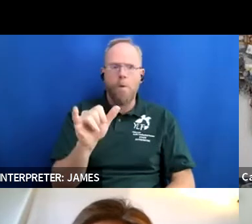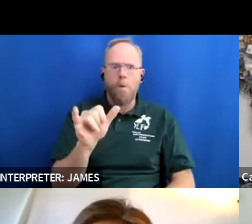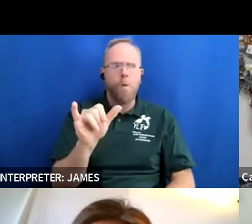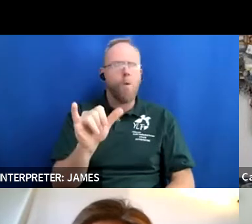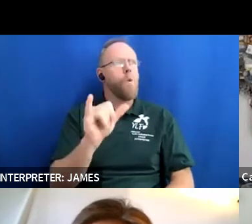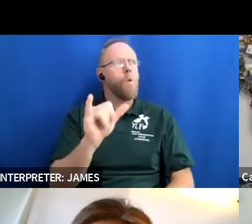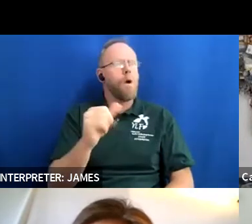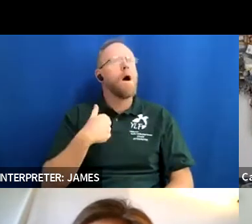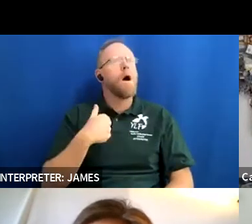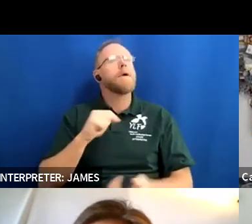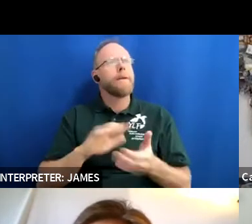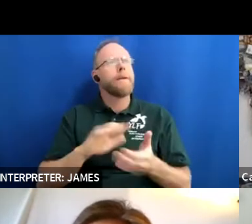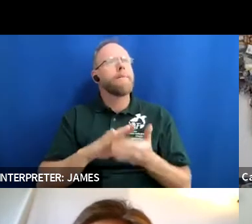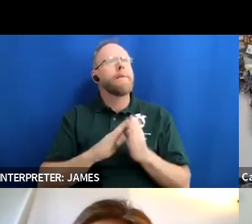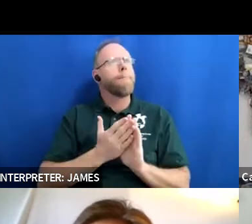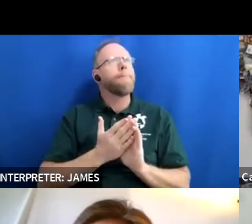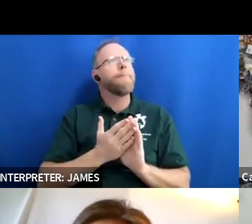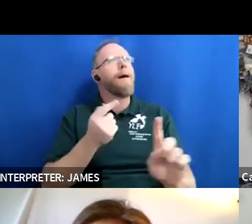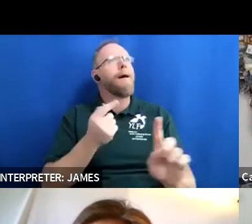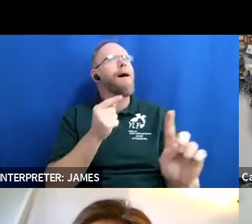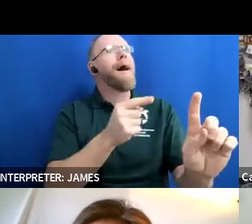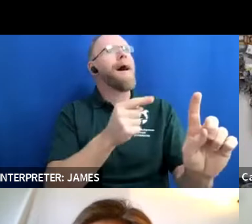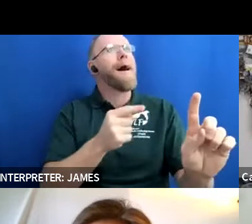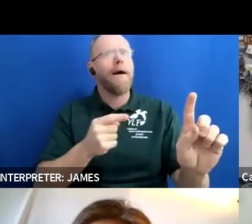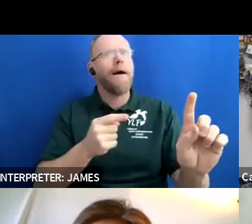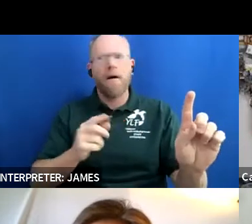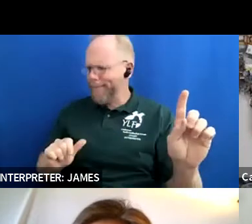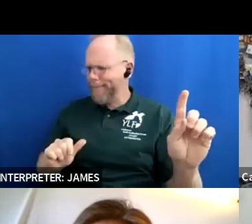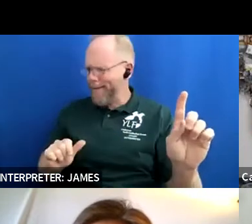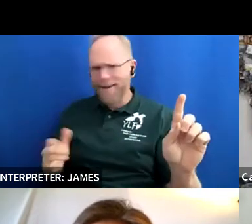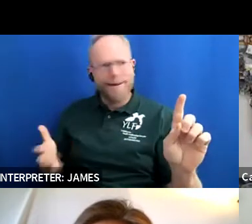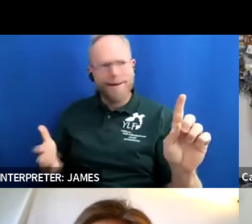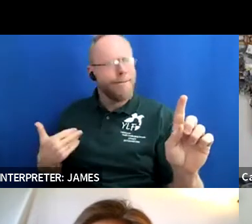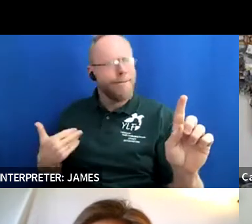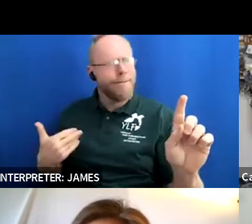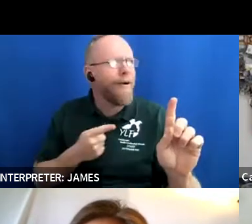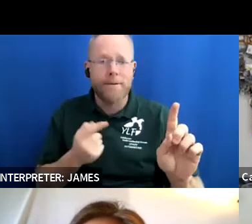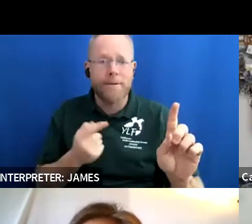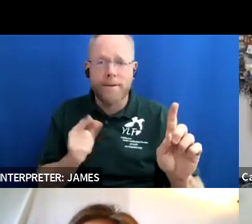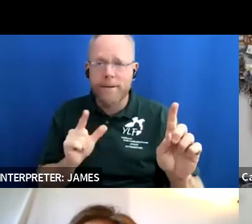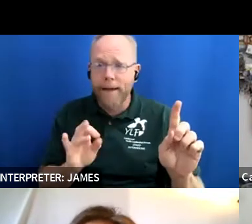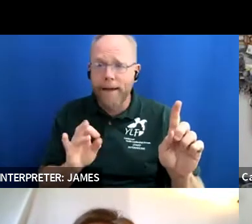their conditions because life is about living not disability and i think that's